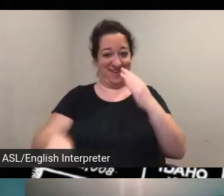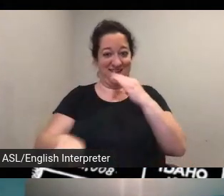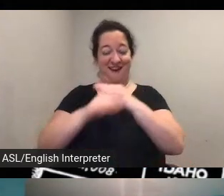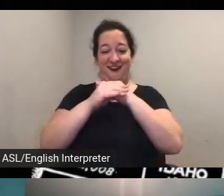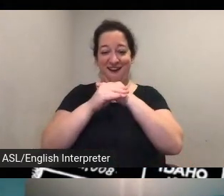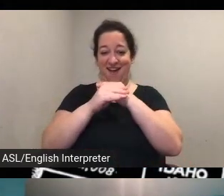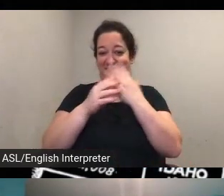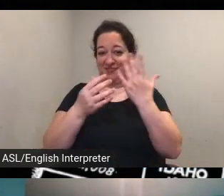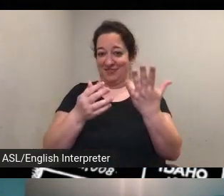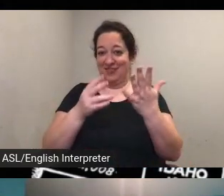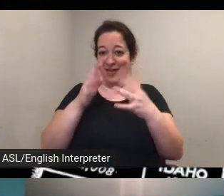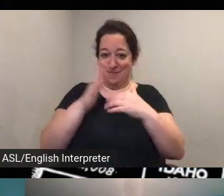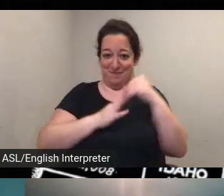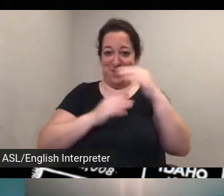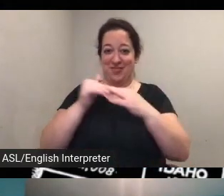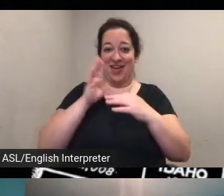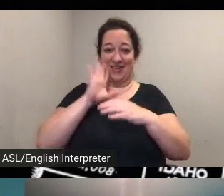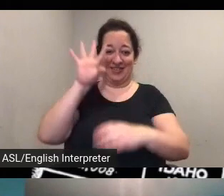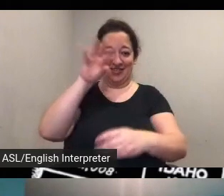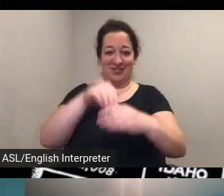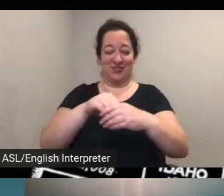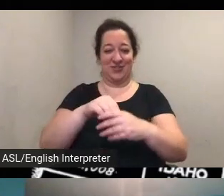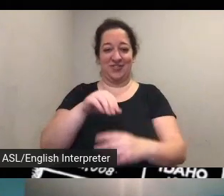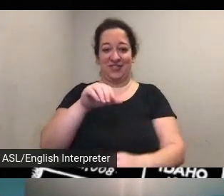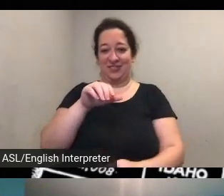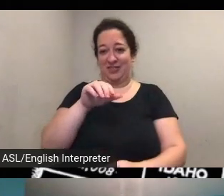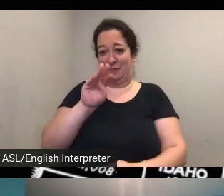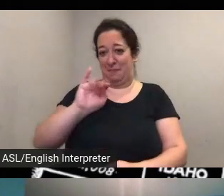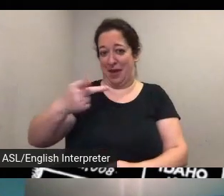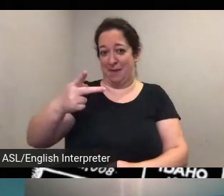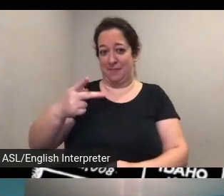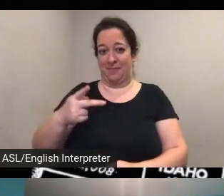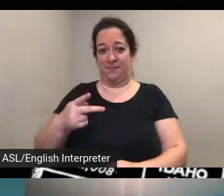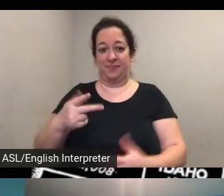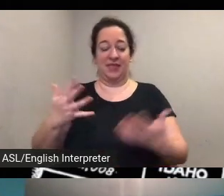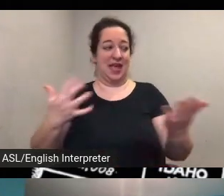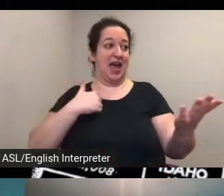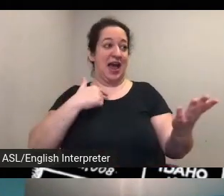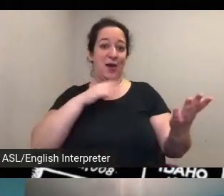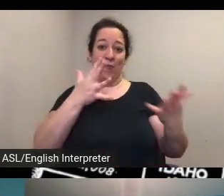build that into the man and i mean i i should say that that we've already had